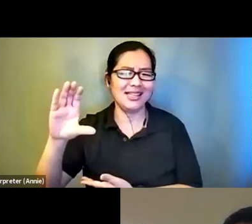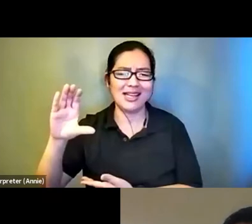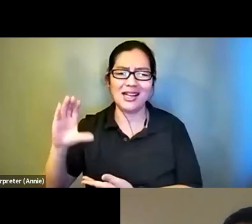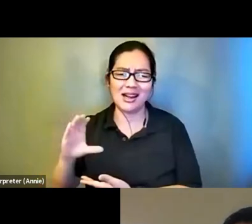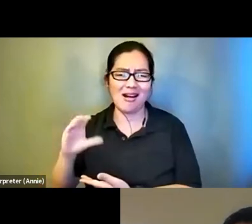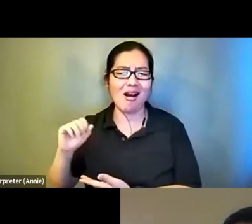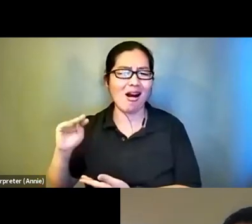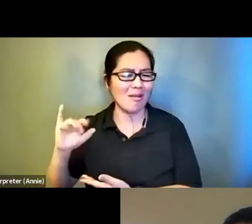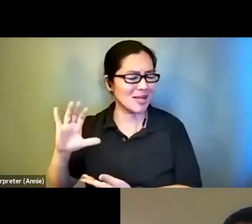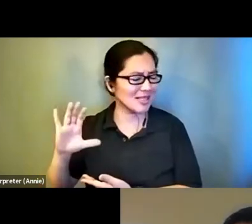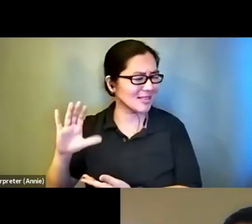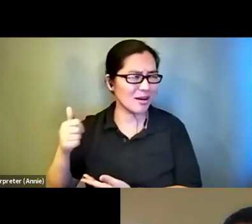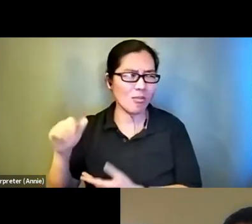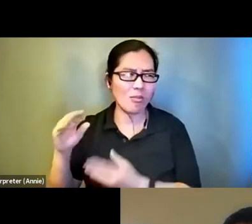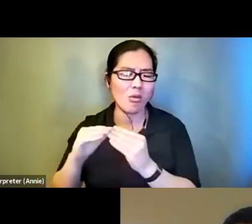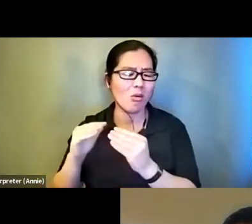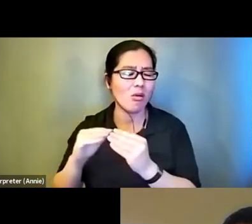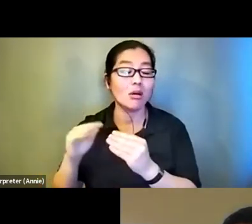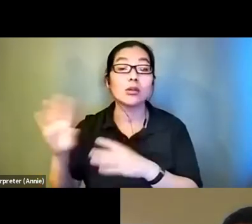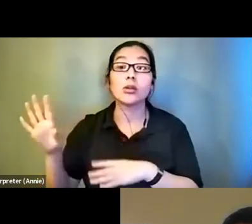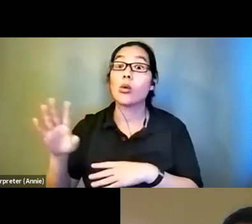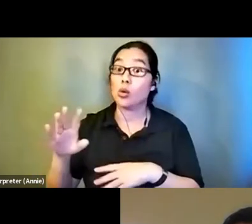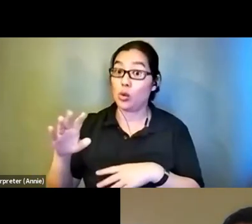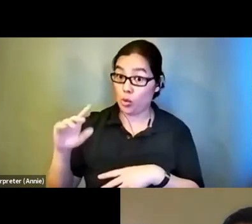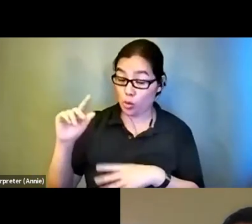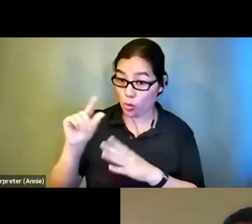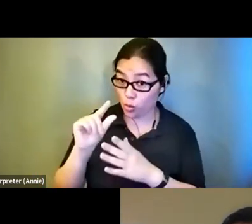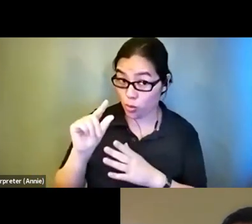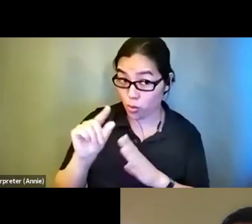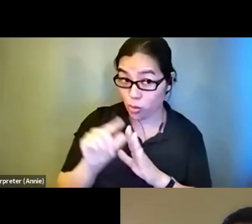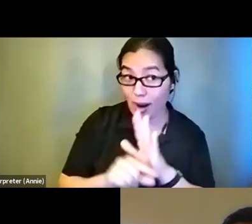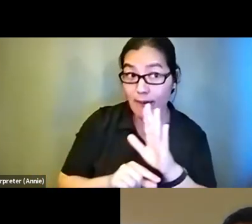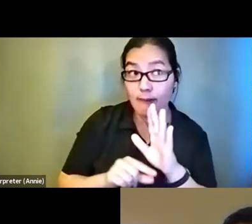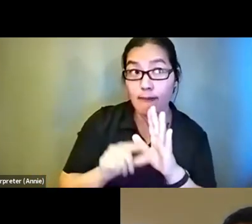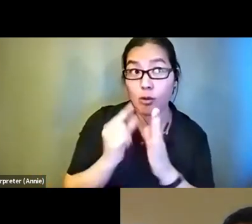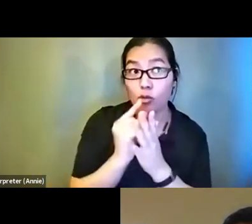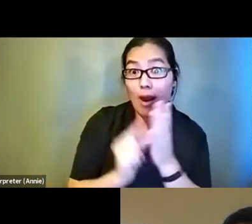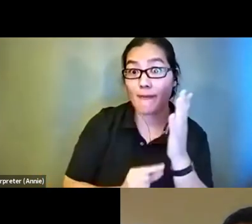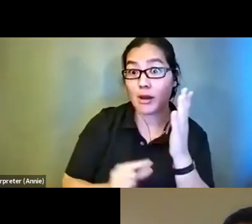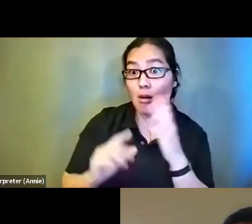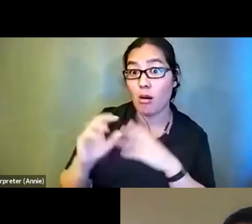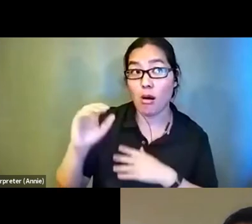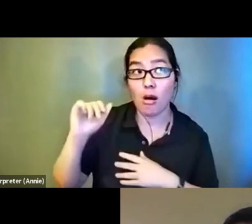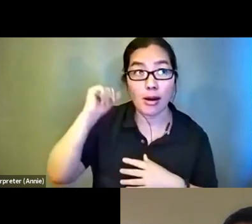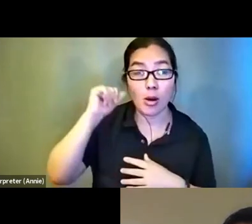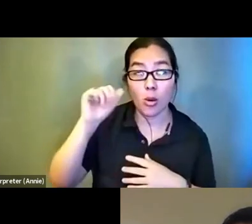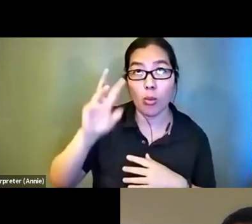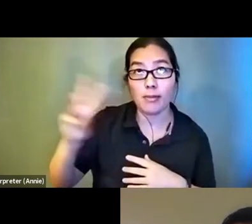mentioned if you go on the graphic audio website those stories are no longer available. They might be available on